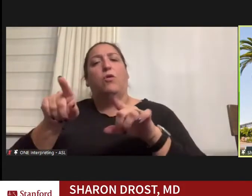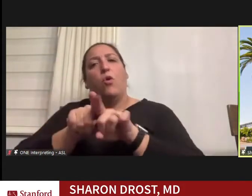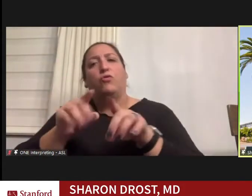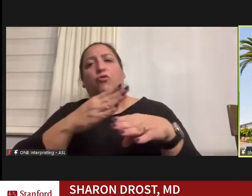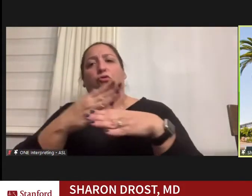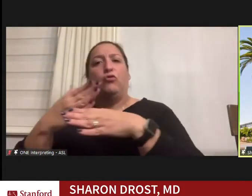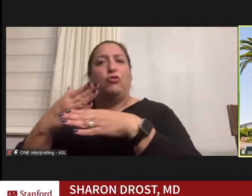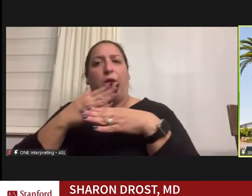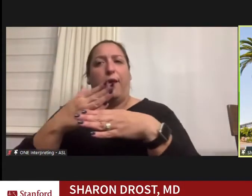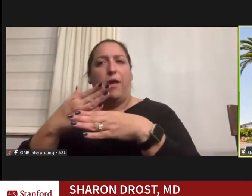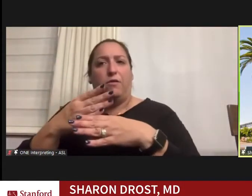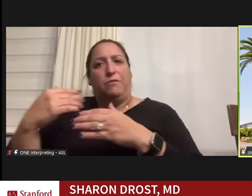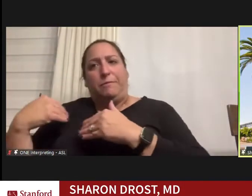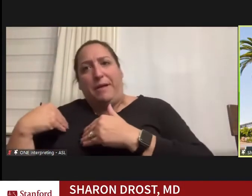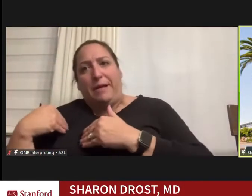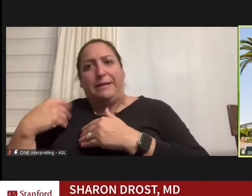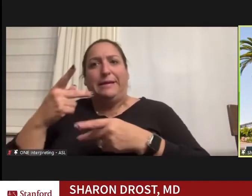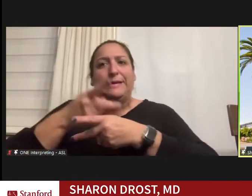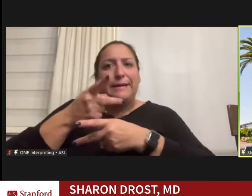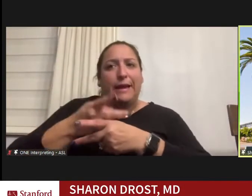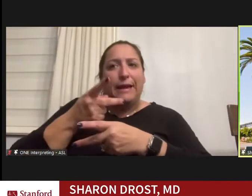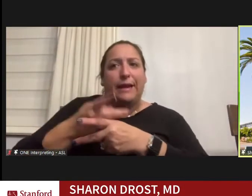responsibility of taking care of their calls on weekends.